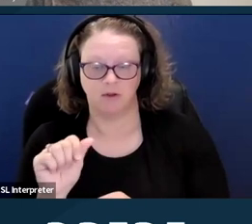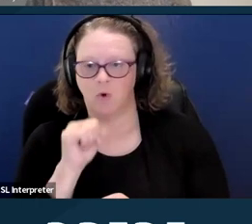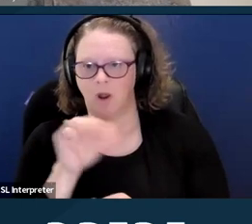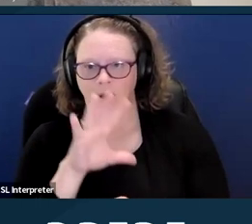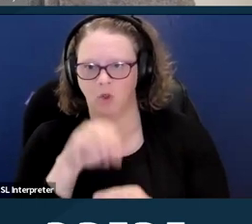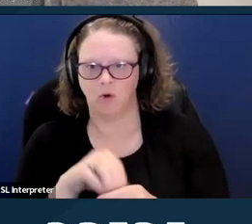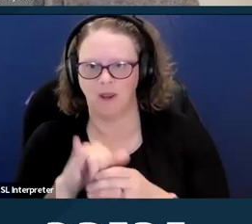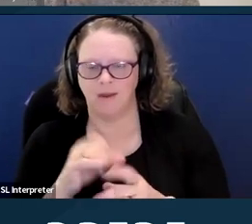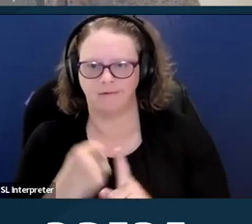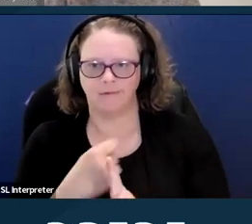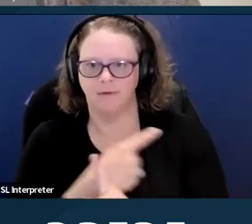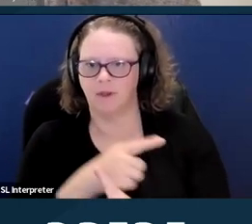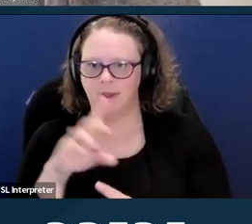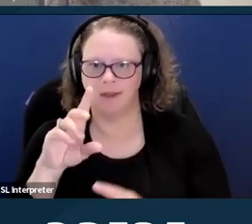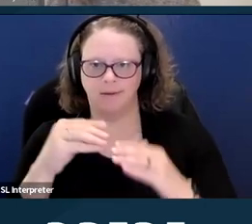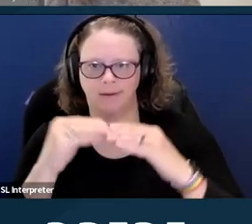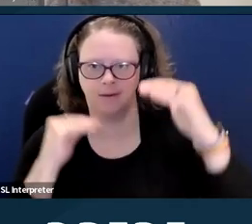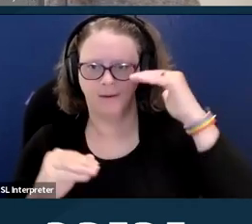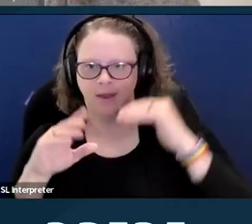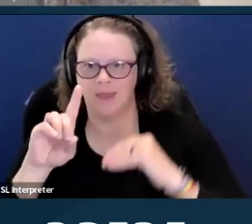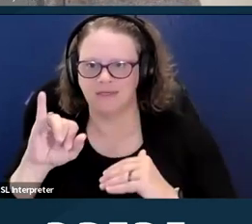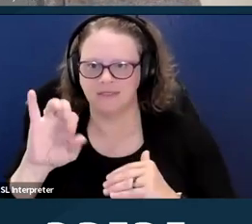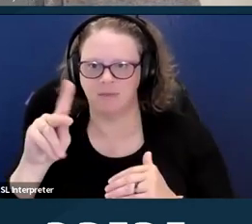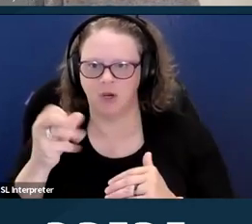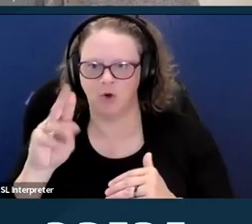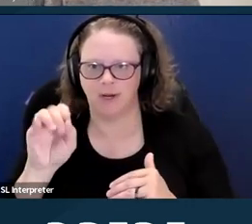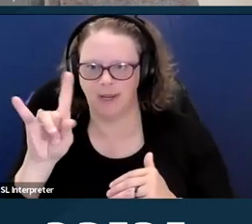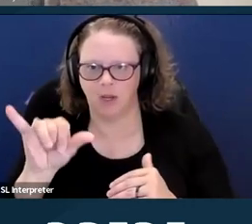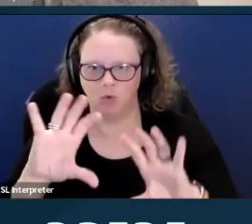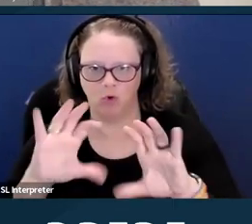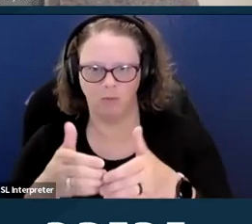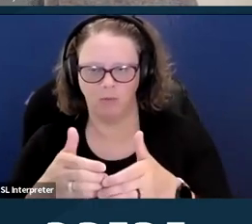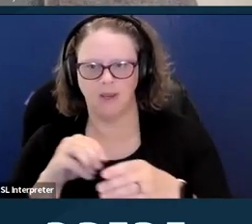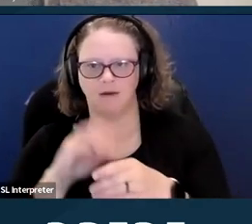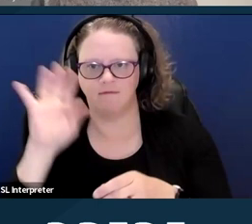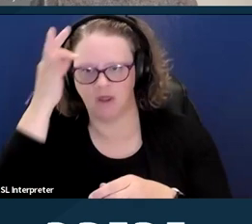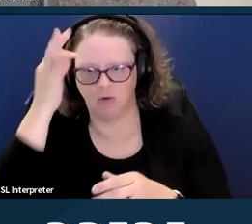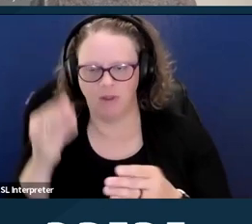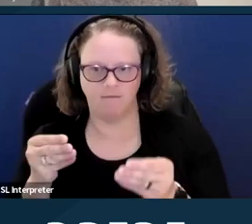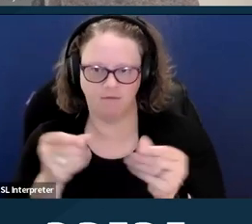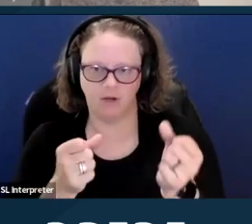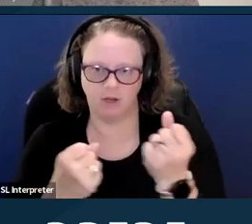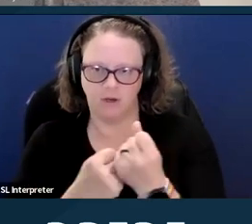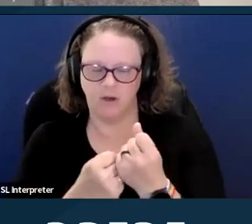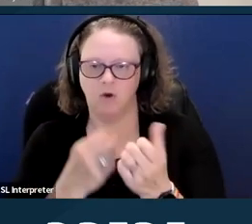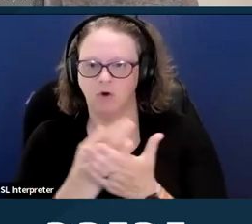in federally funded research on health disparities. So this meant that there was less of an understanding